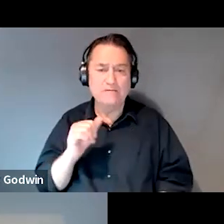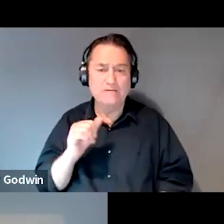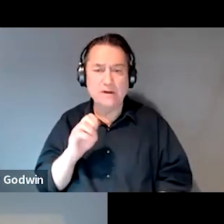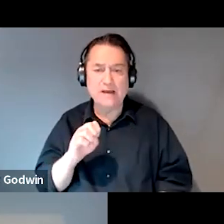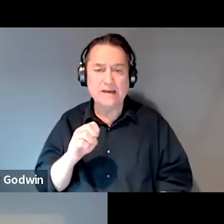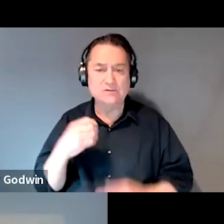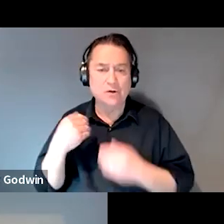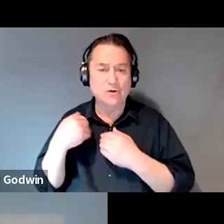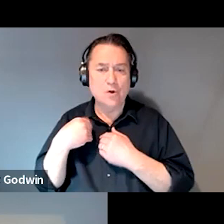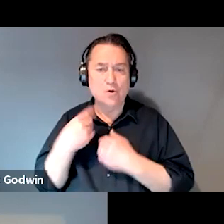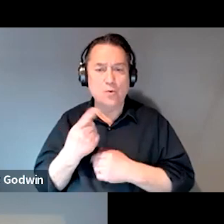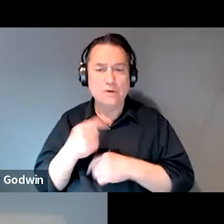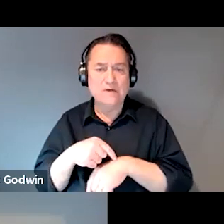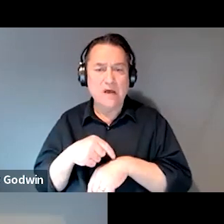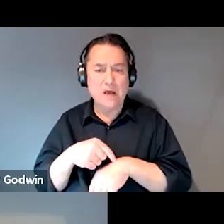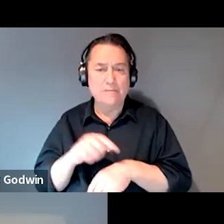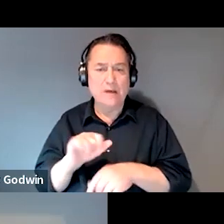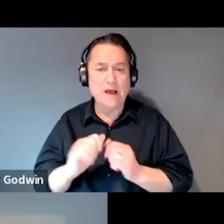and other store providers in your agencies?